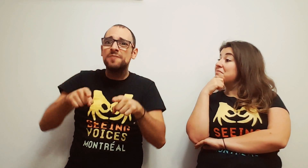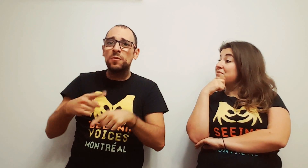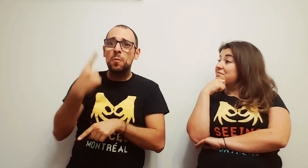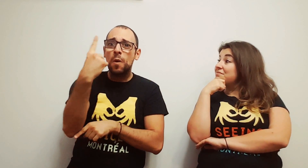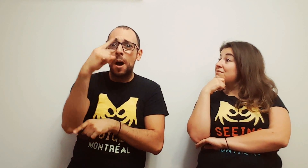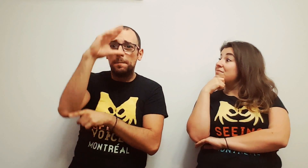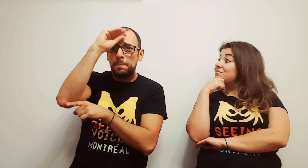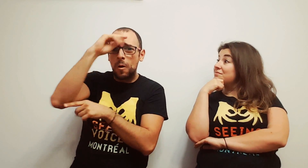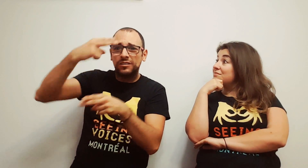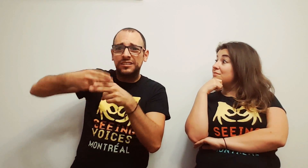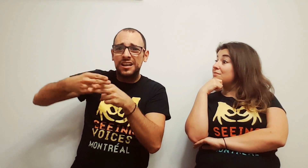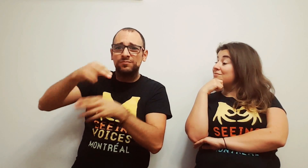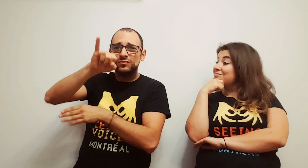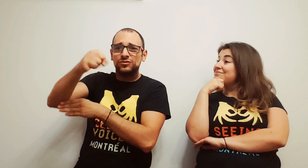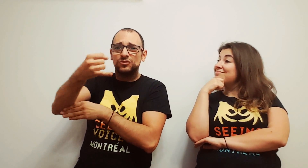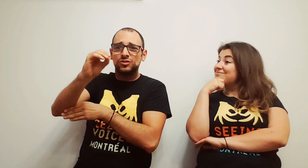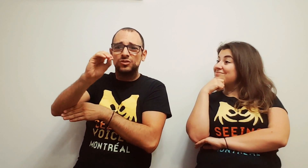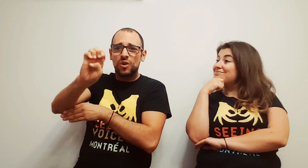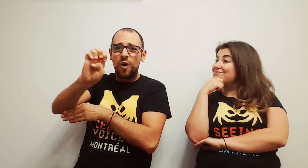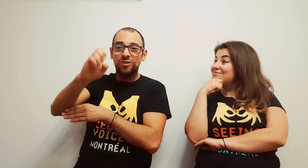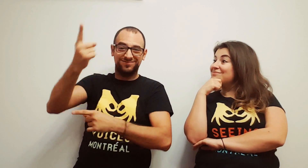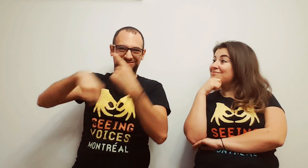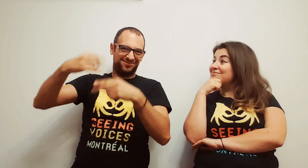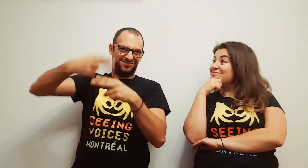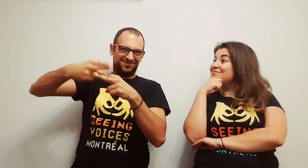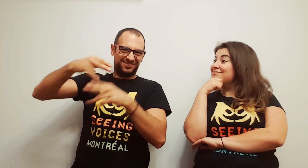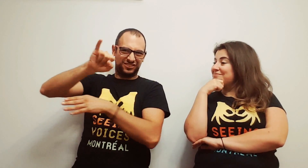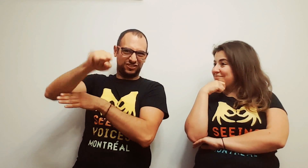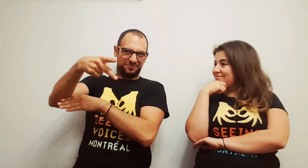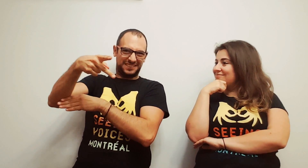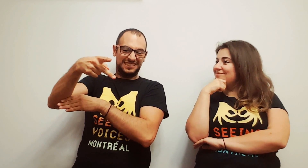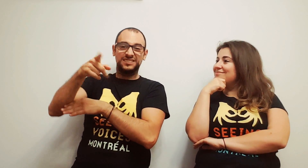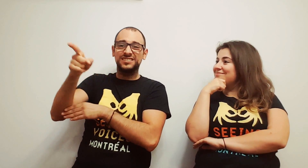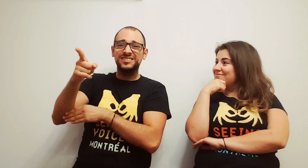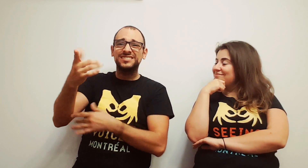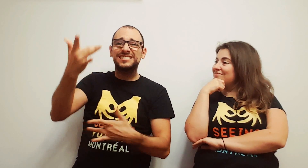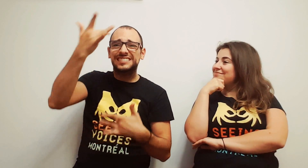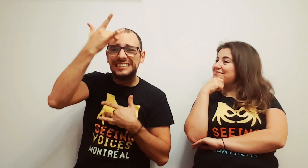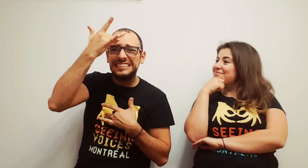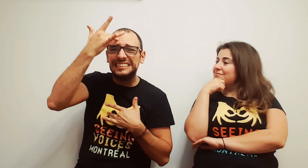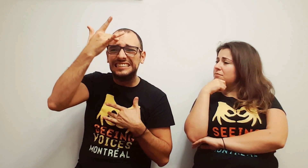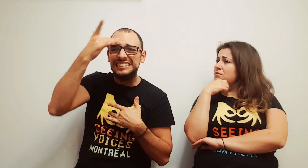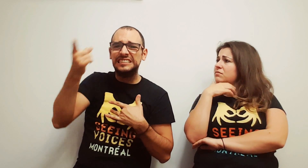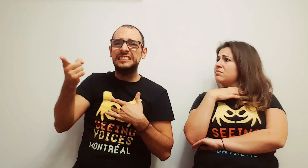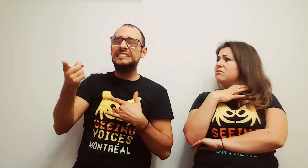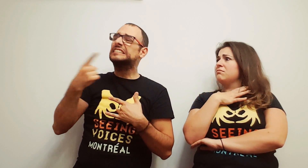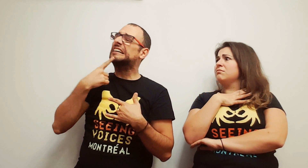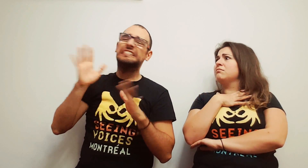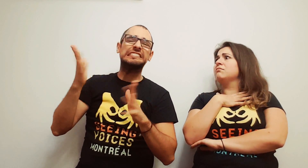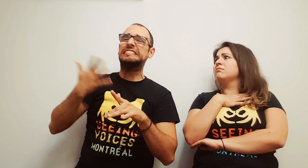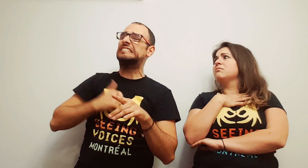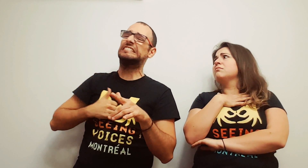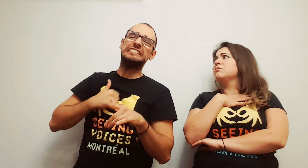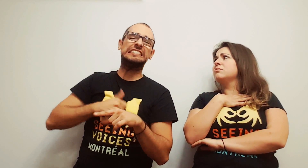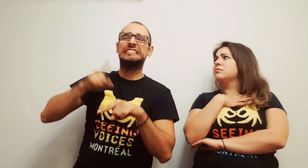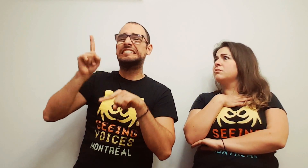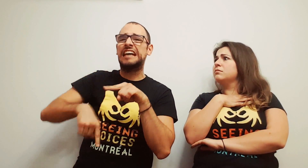but a boy named Joe is sick, so he can't go trick-or-treating.